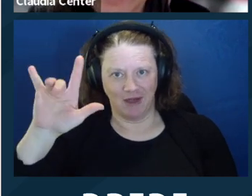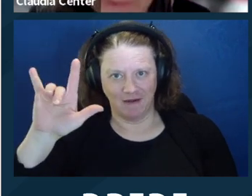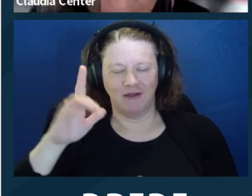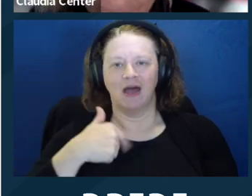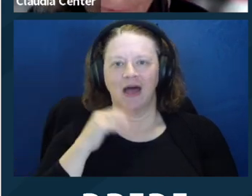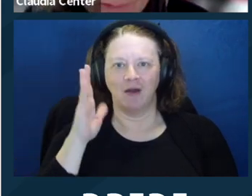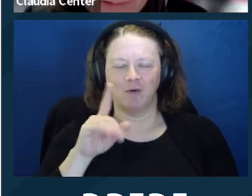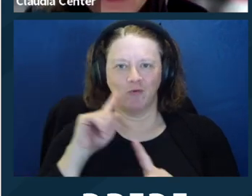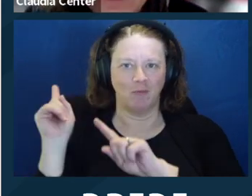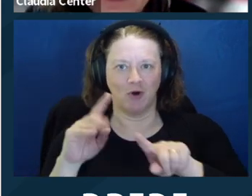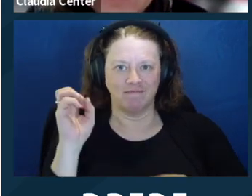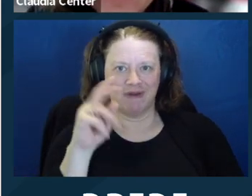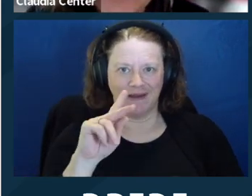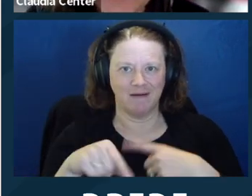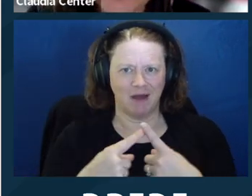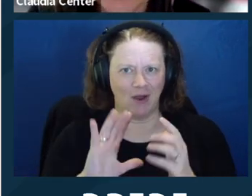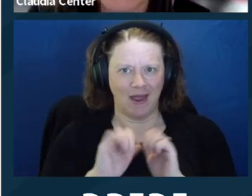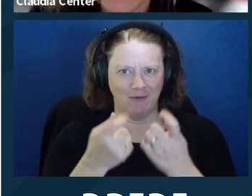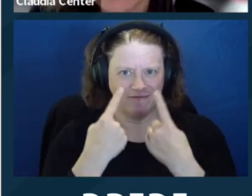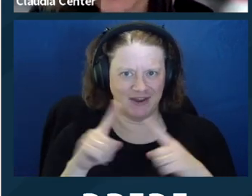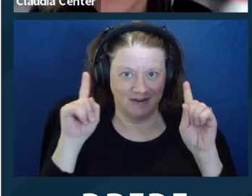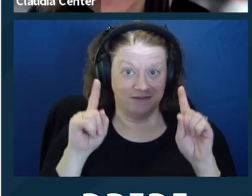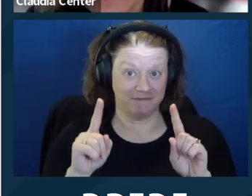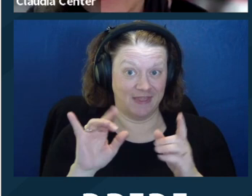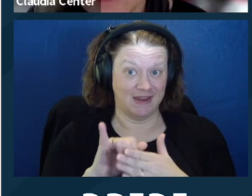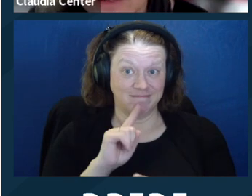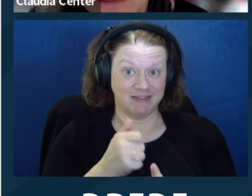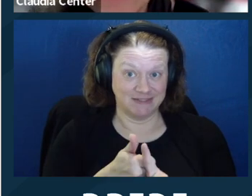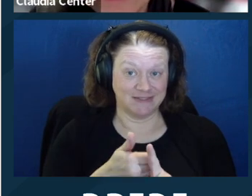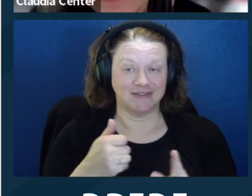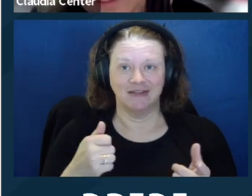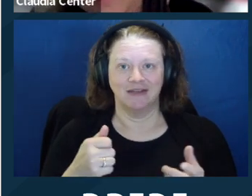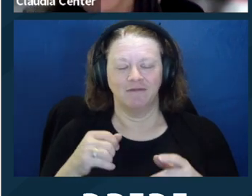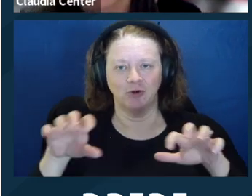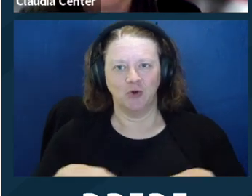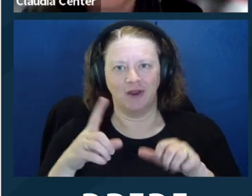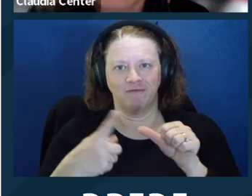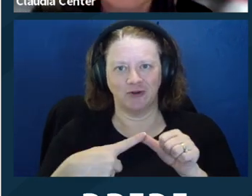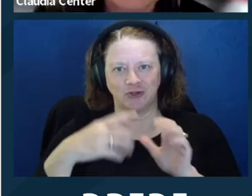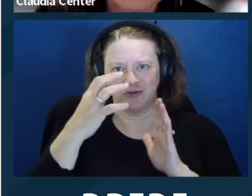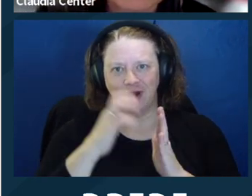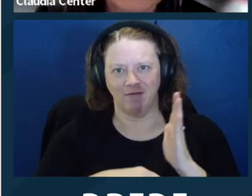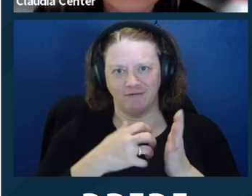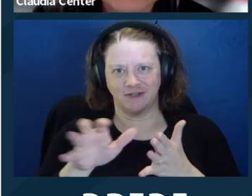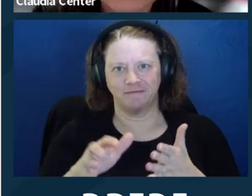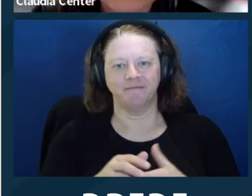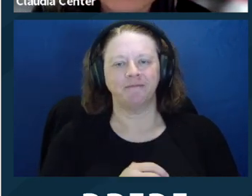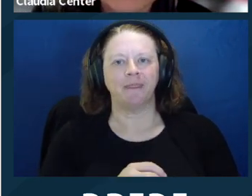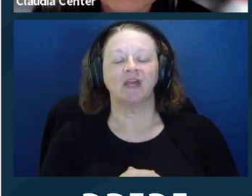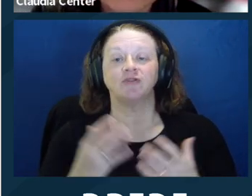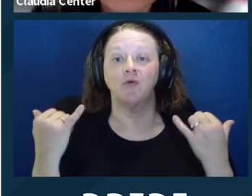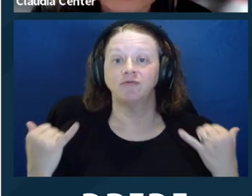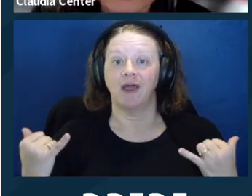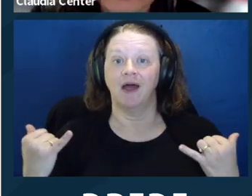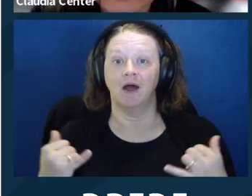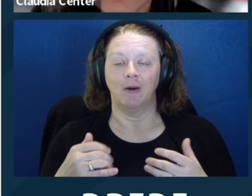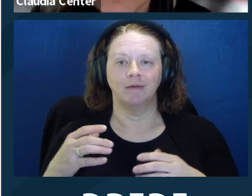So we'll see. So now back to protective action. Next slide.